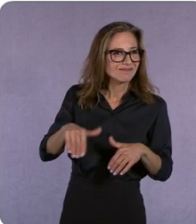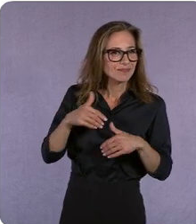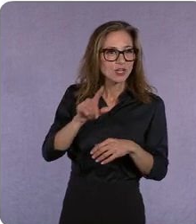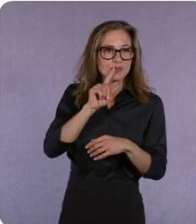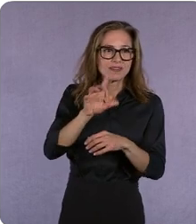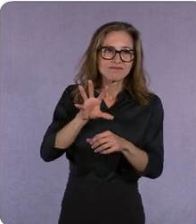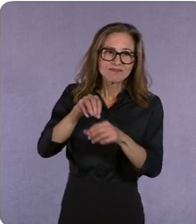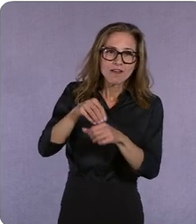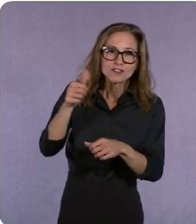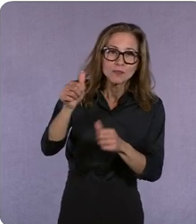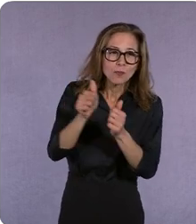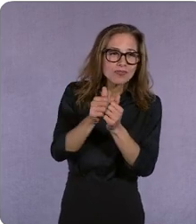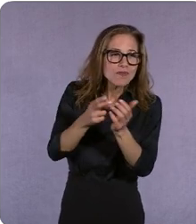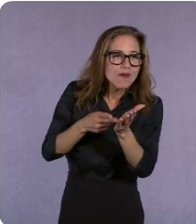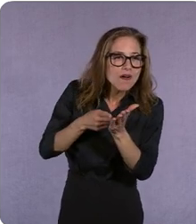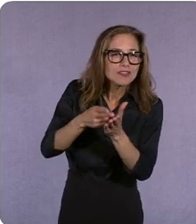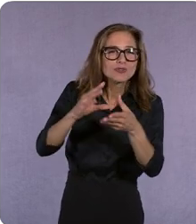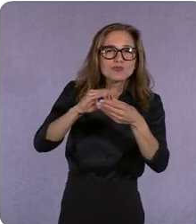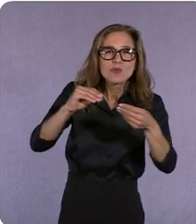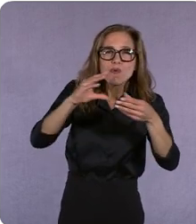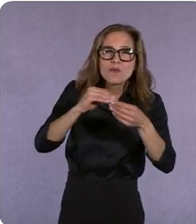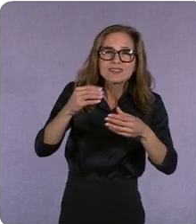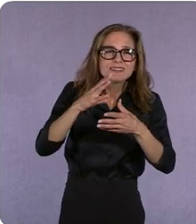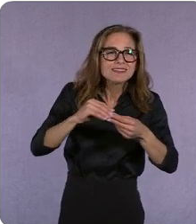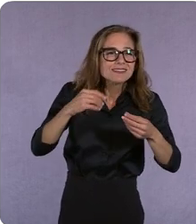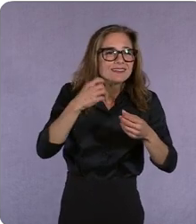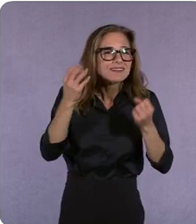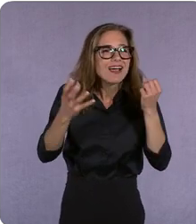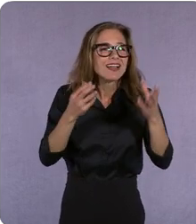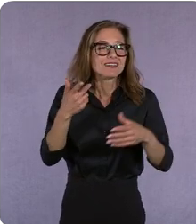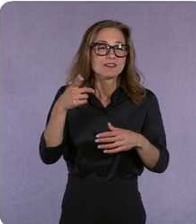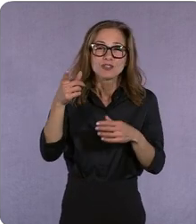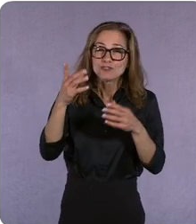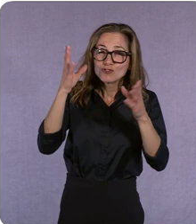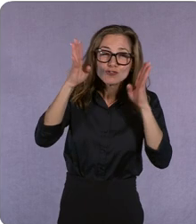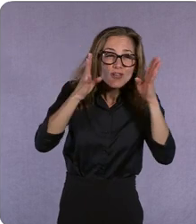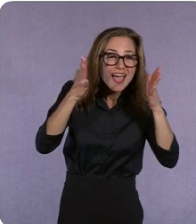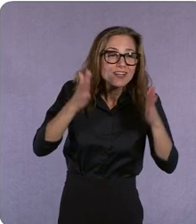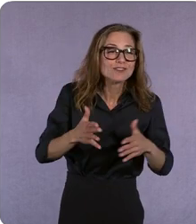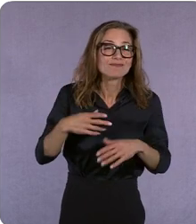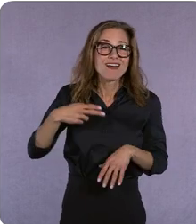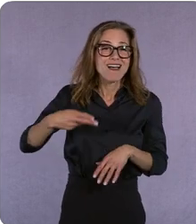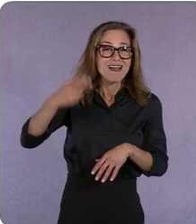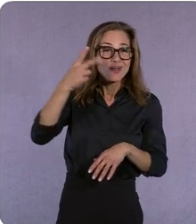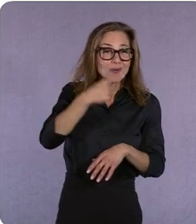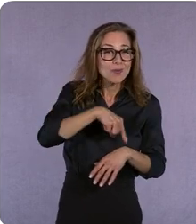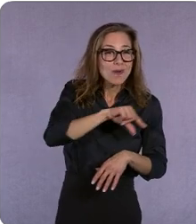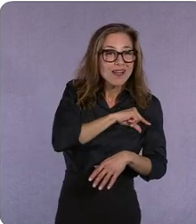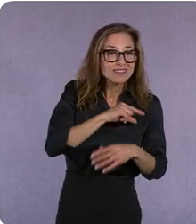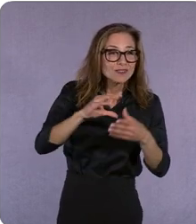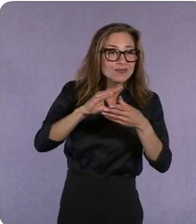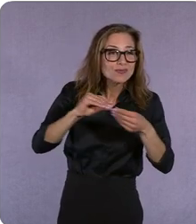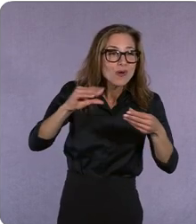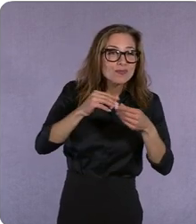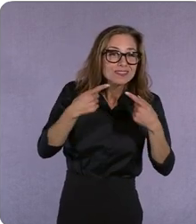whether it's a YouTube creator or the very high quality storytelling from Hello Sunshine I